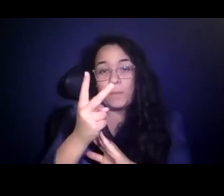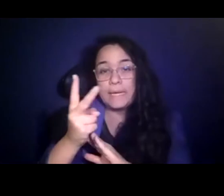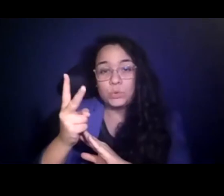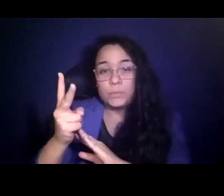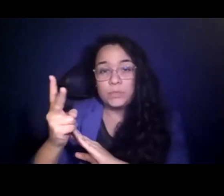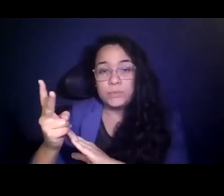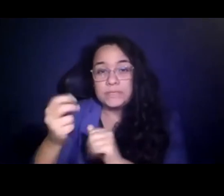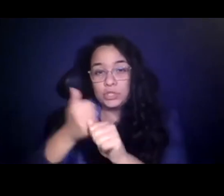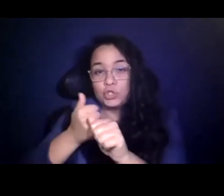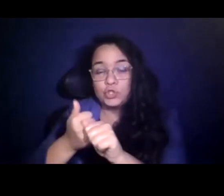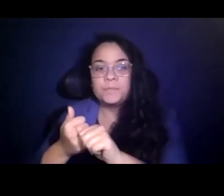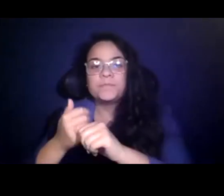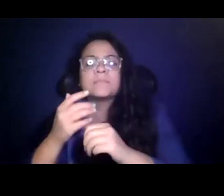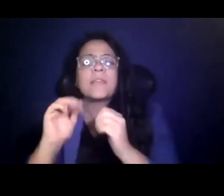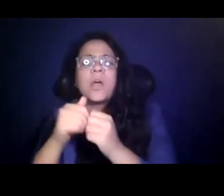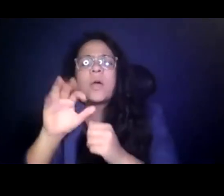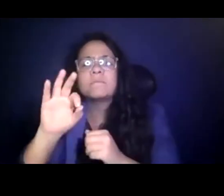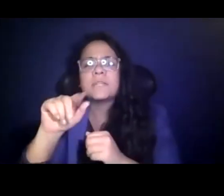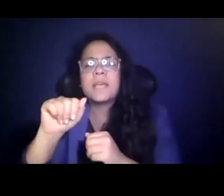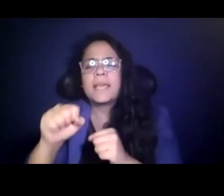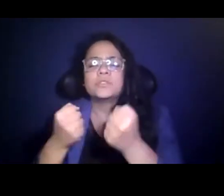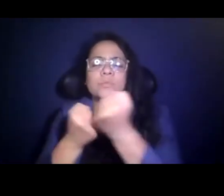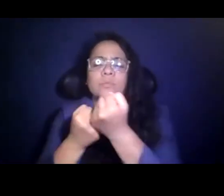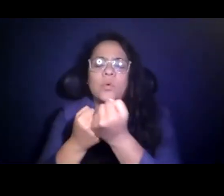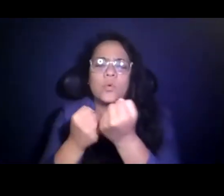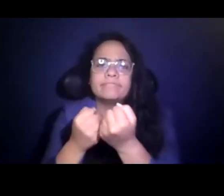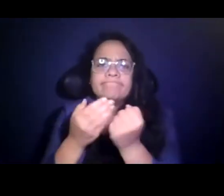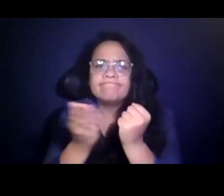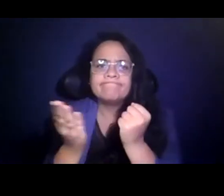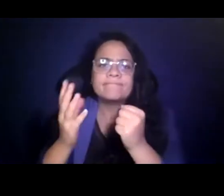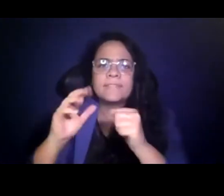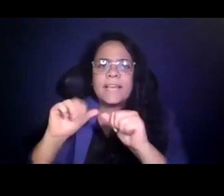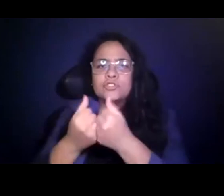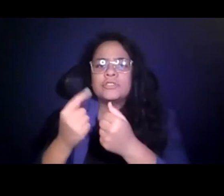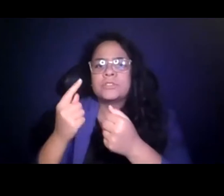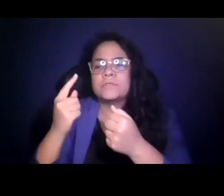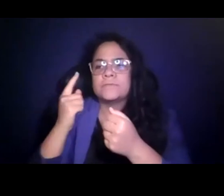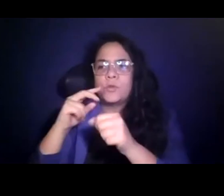15:19:24 How can FTA best support transit agencies in increasing ridership as the pandemic